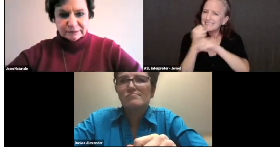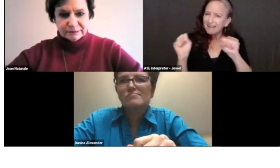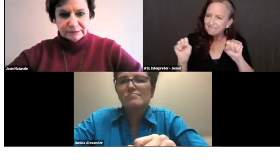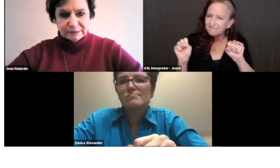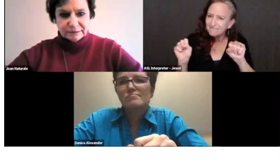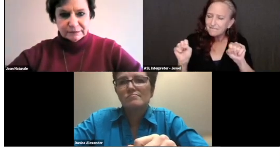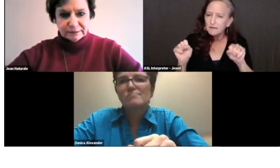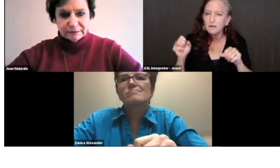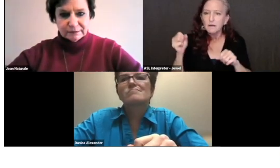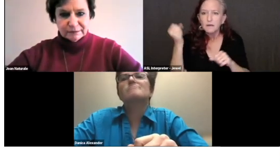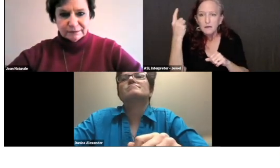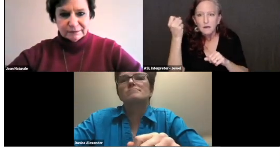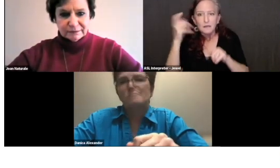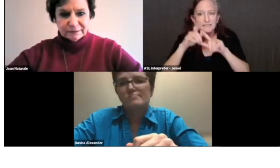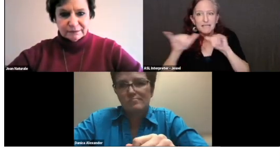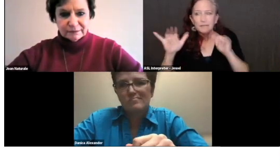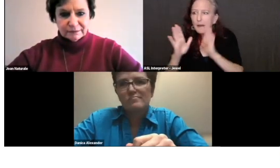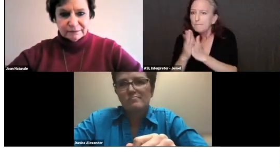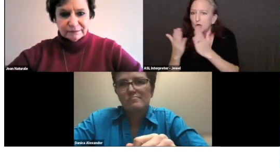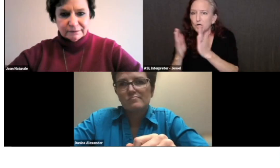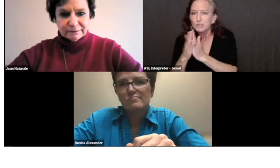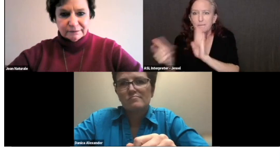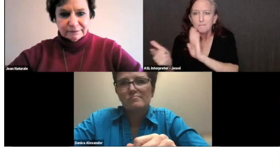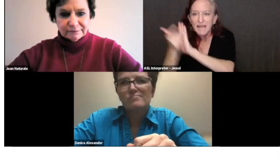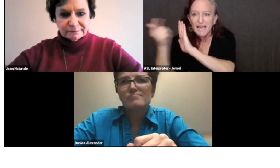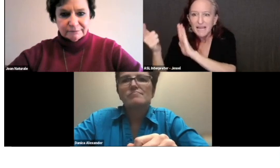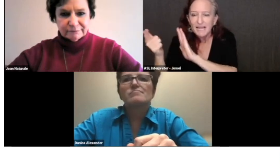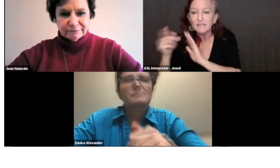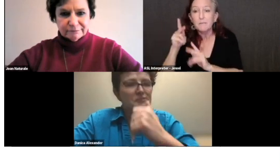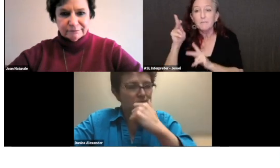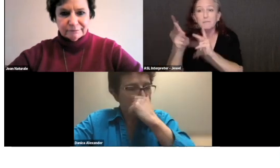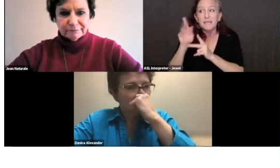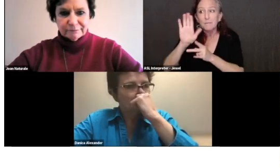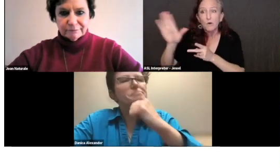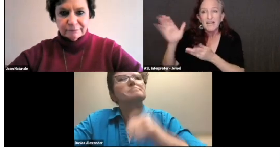When certain people's histories are being ignored?